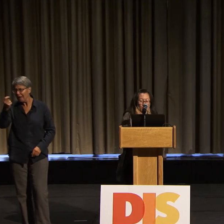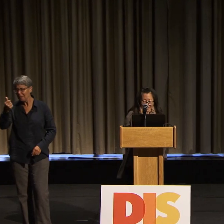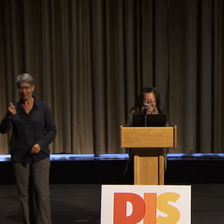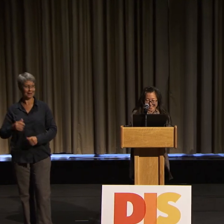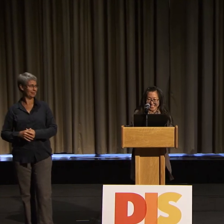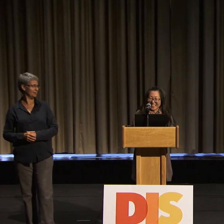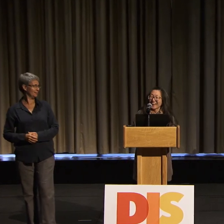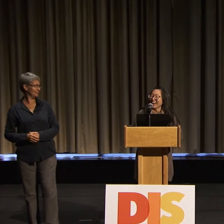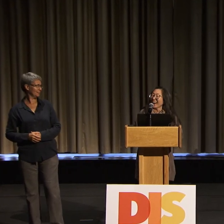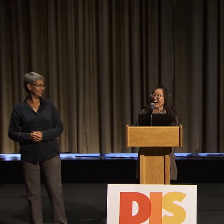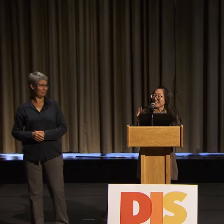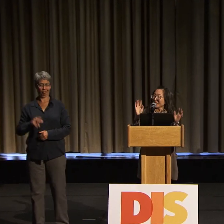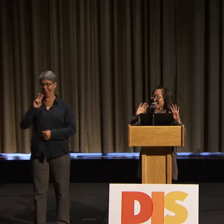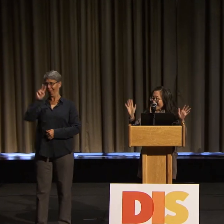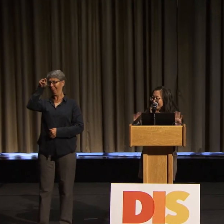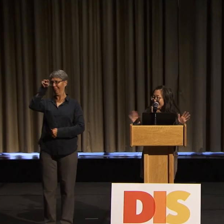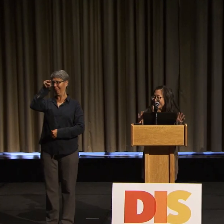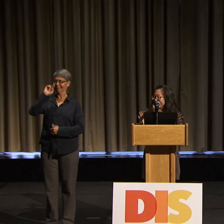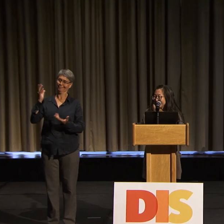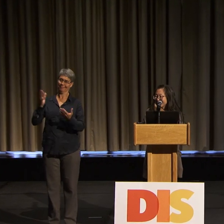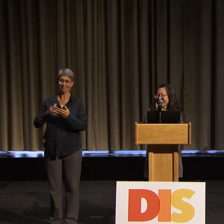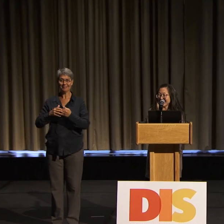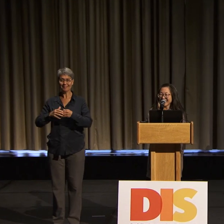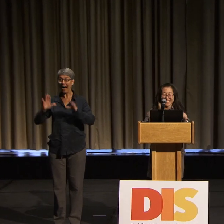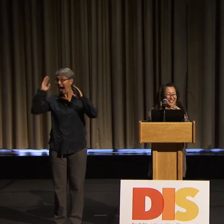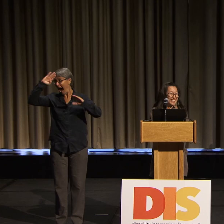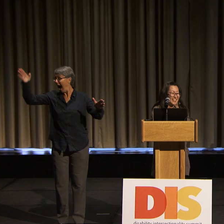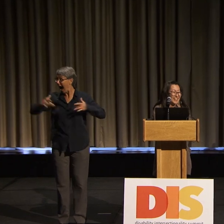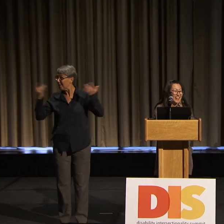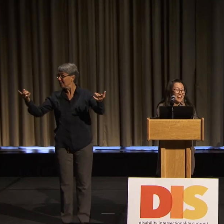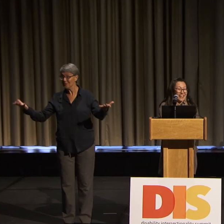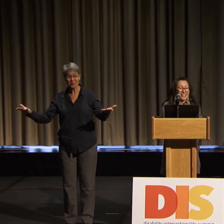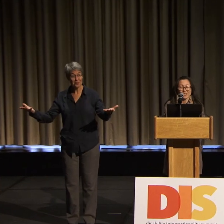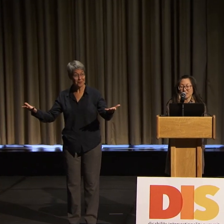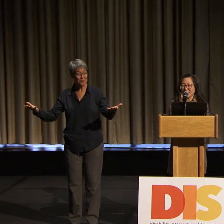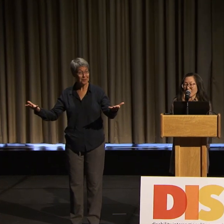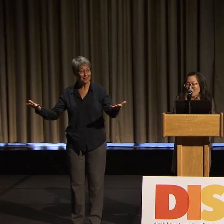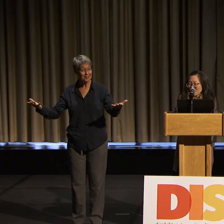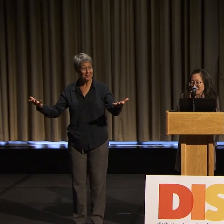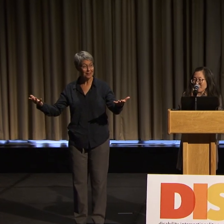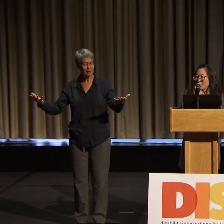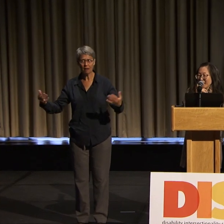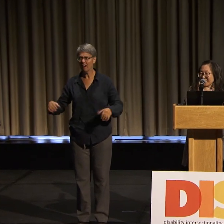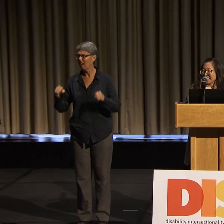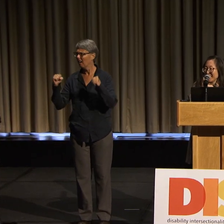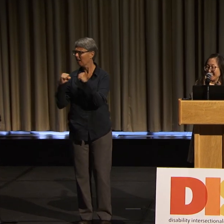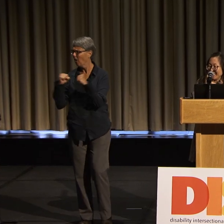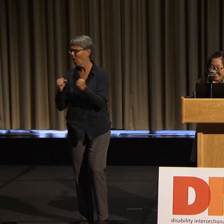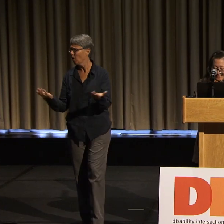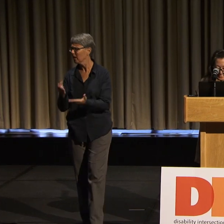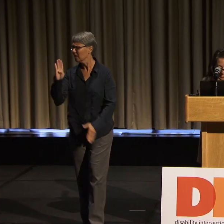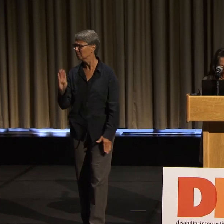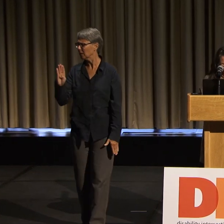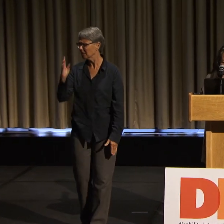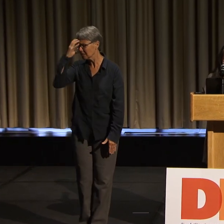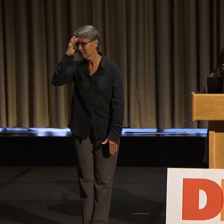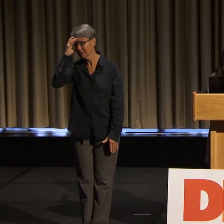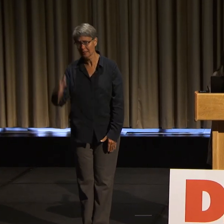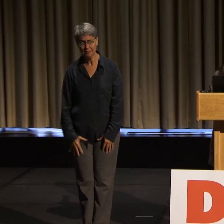Over this thing. Hi, how are you? It's really cold in Boston.